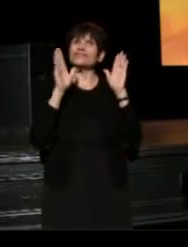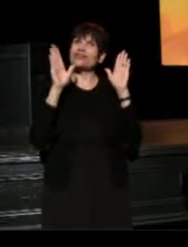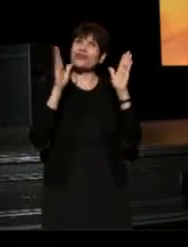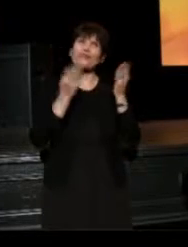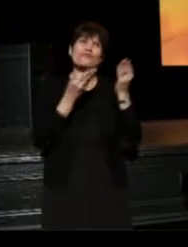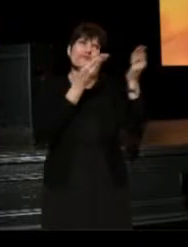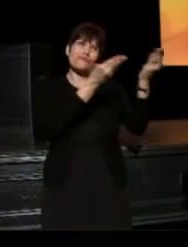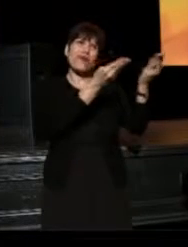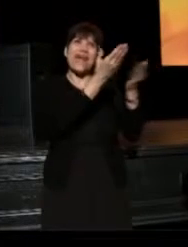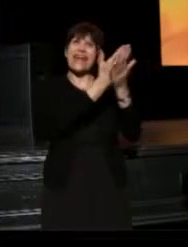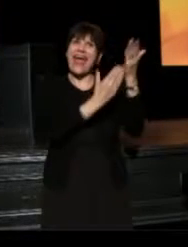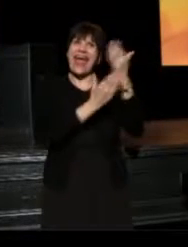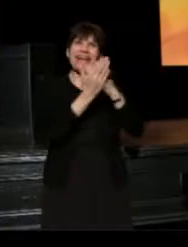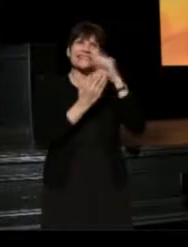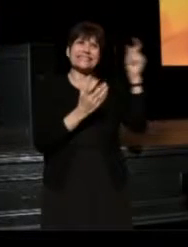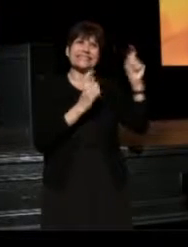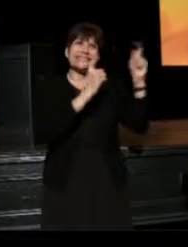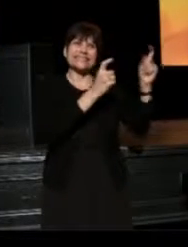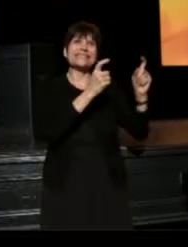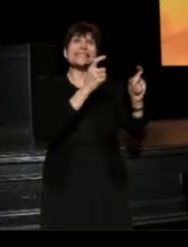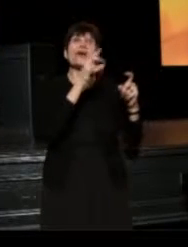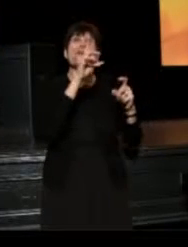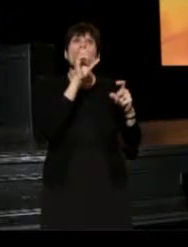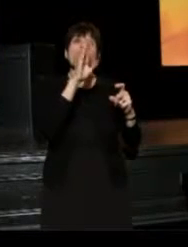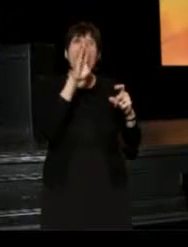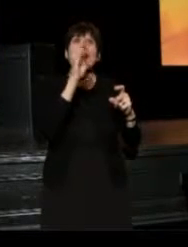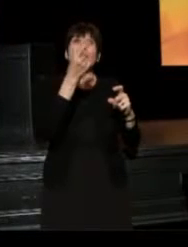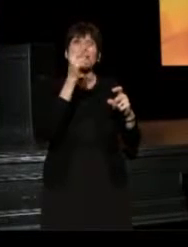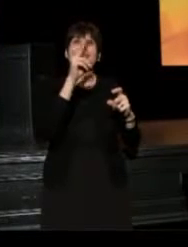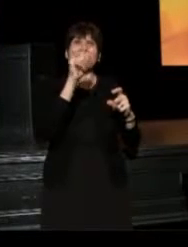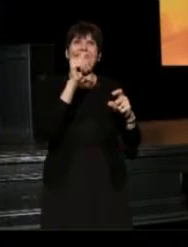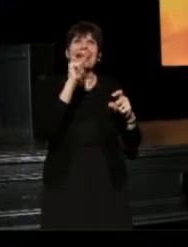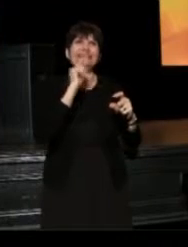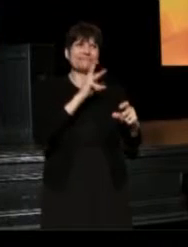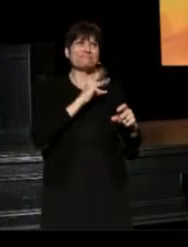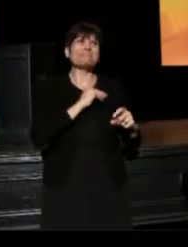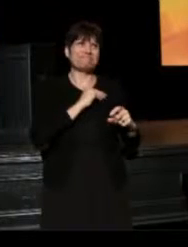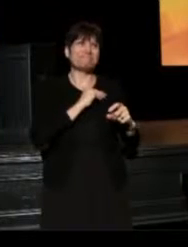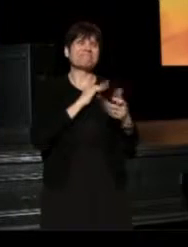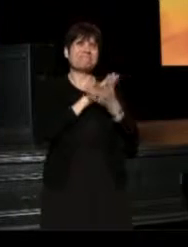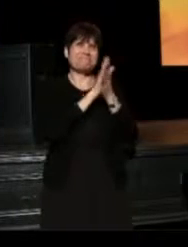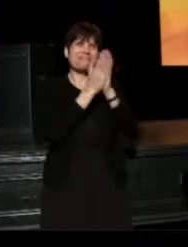and absolutely delighted that Rob Kent has become my successor.